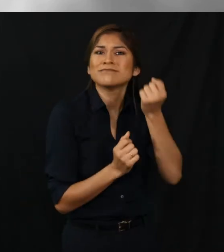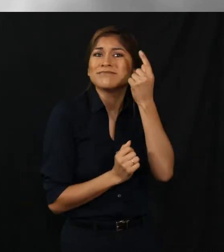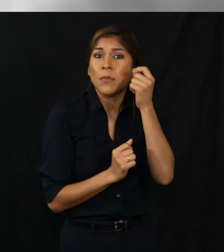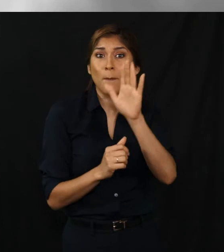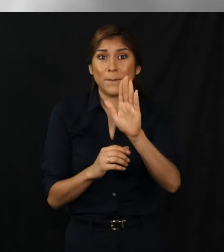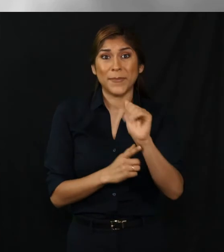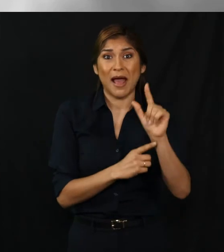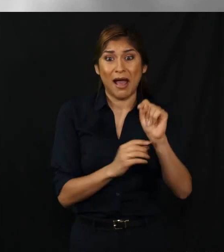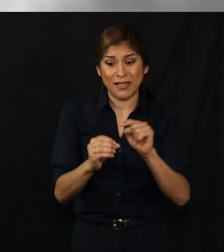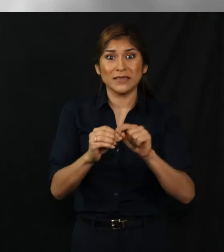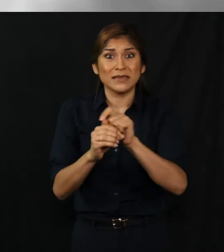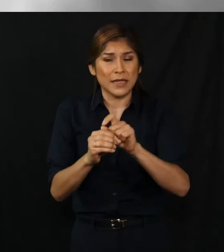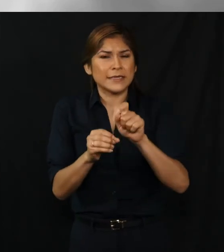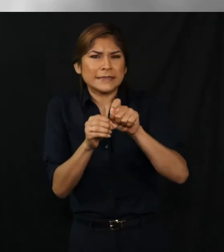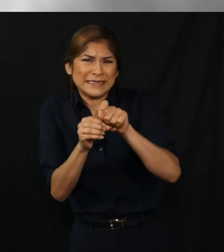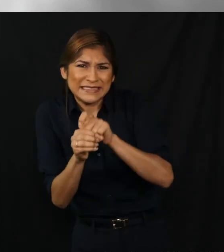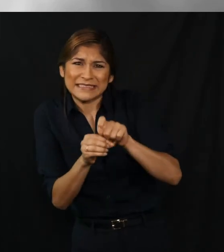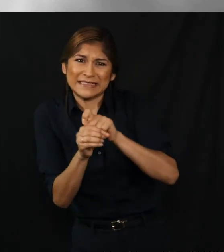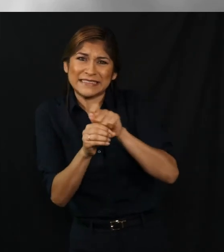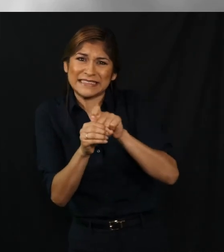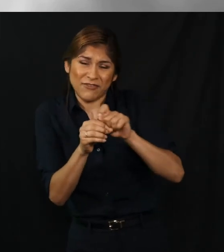Be sure to fully bubble in the oval